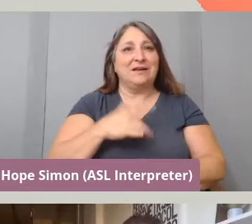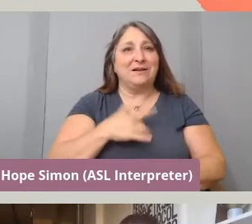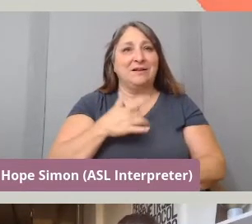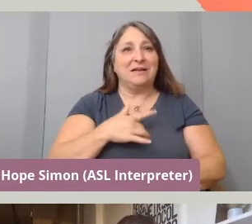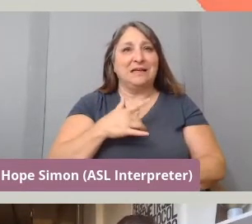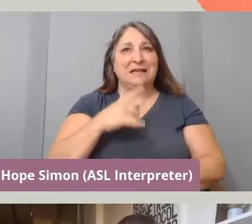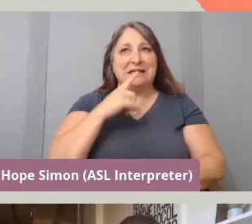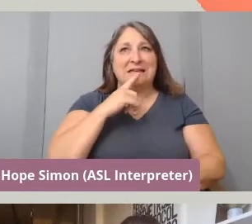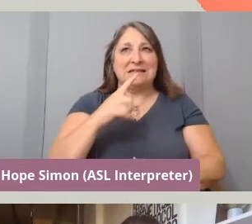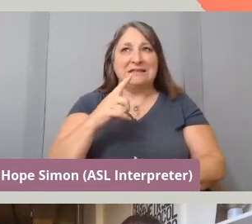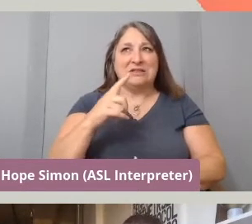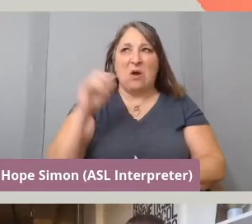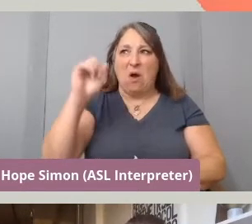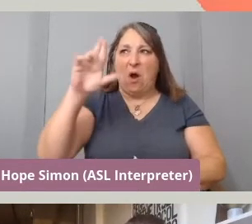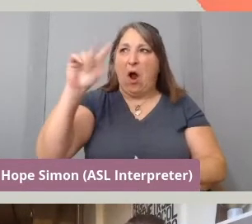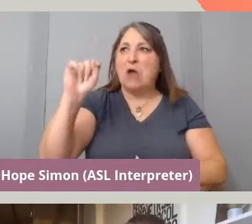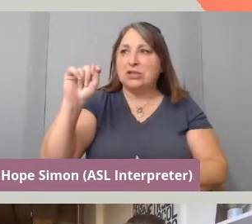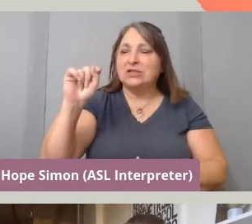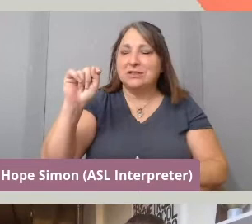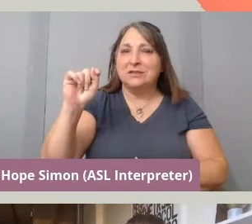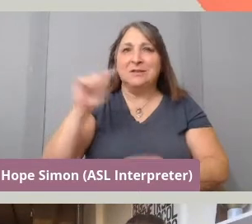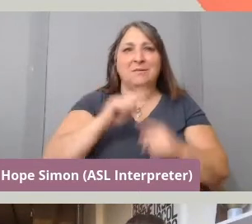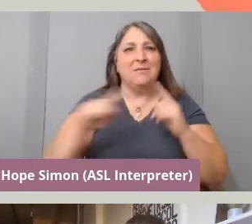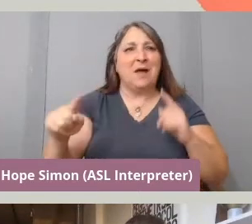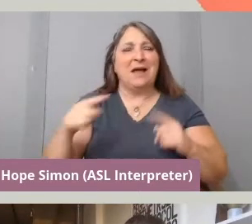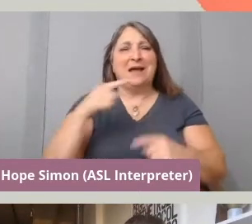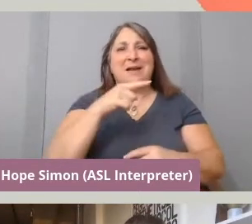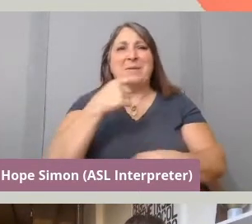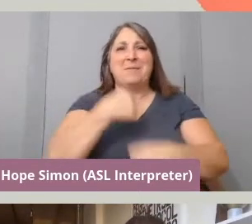but also such a respectful, memorial